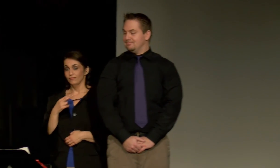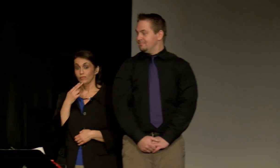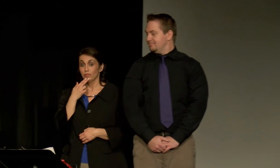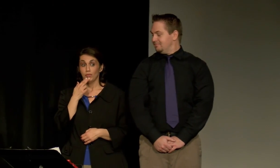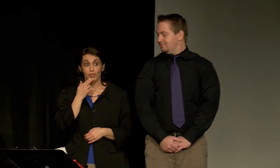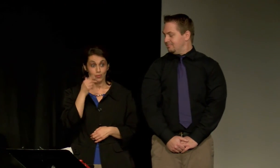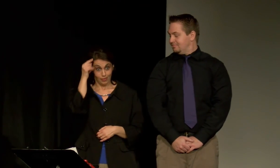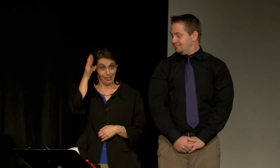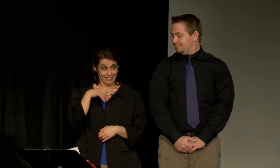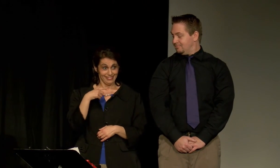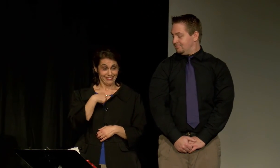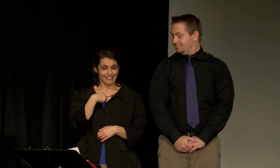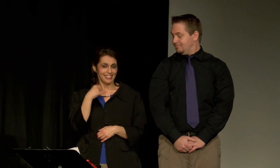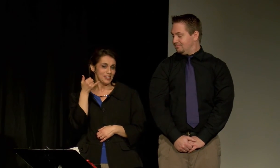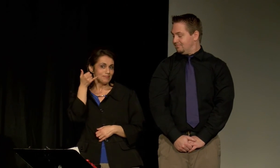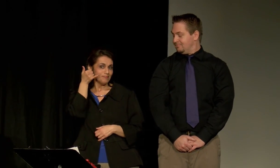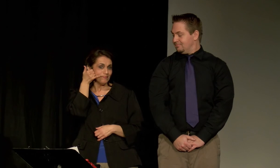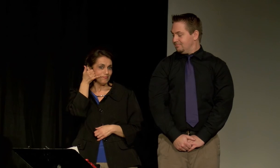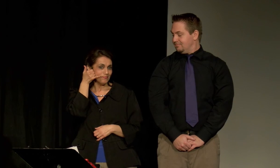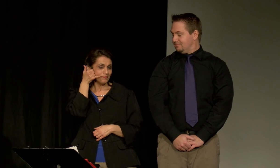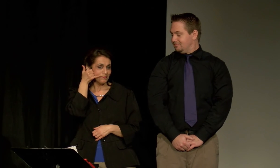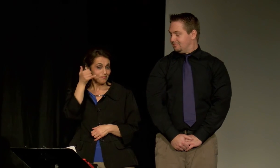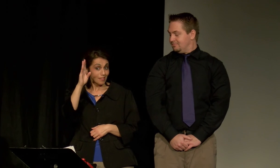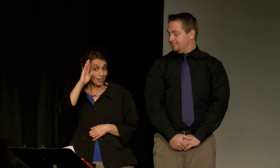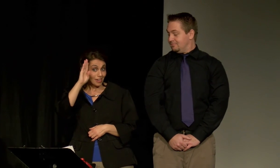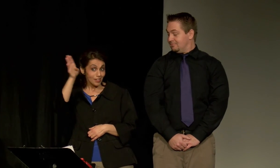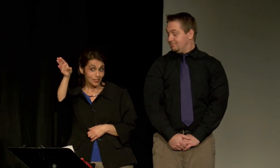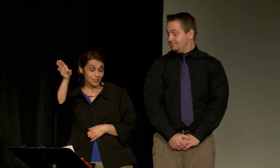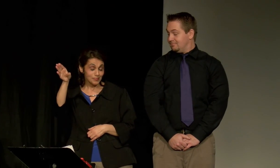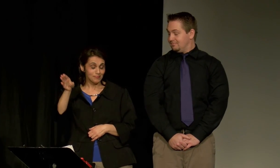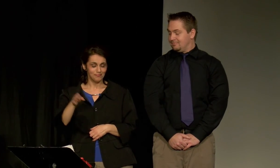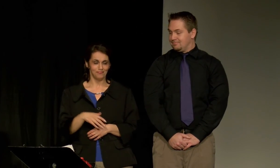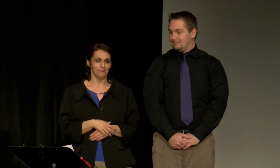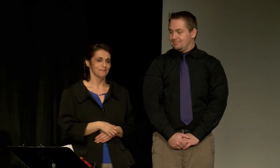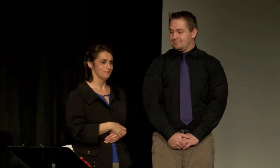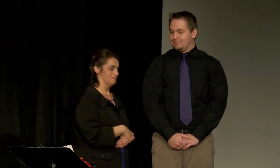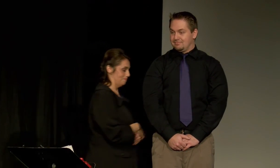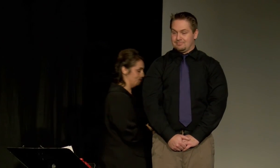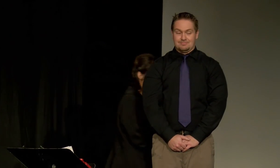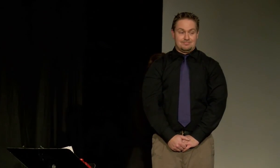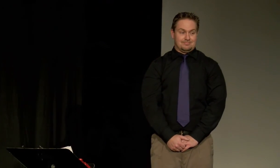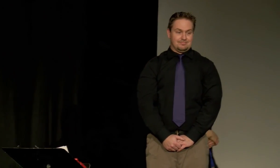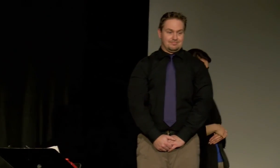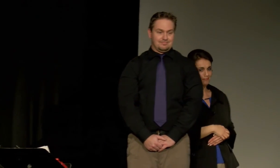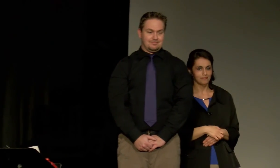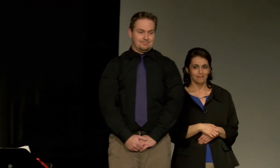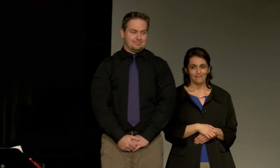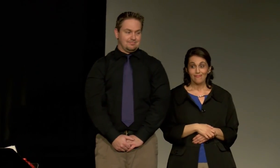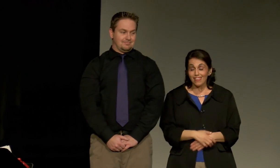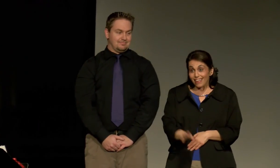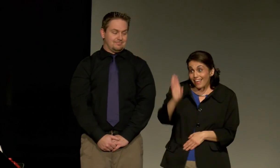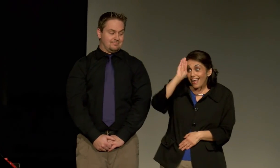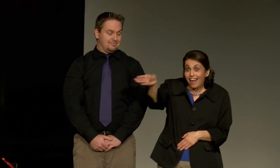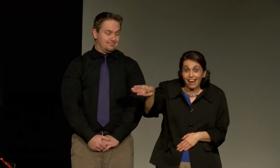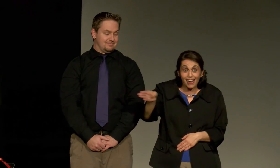The cute guy says, hello.